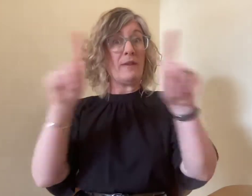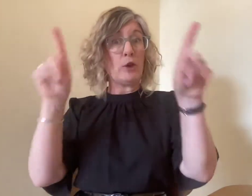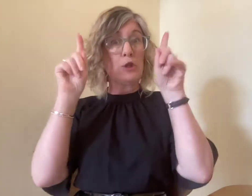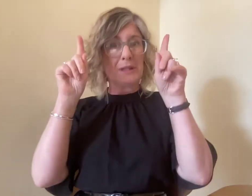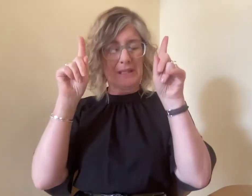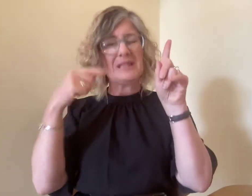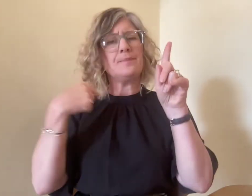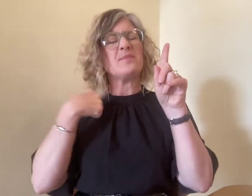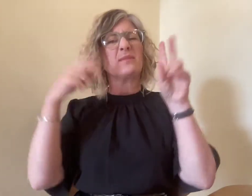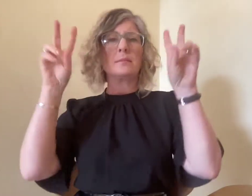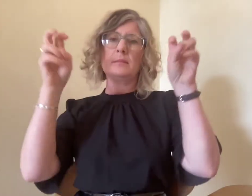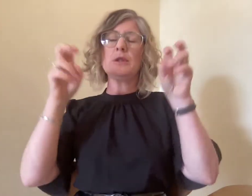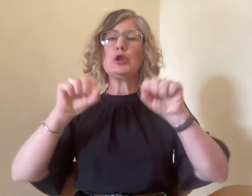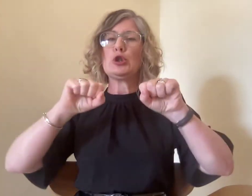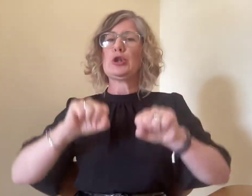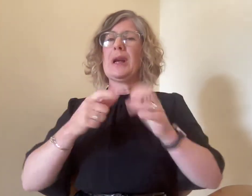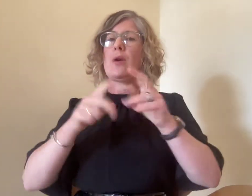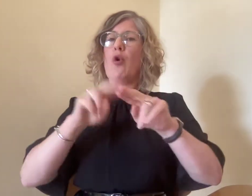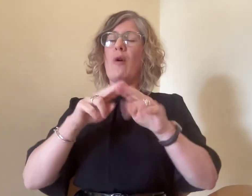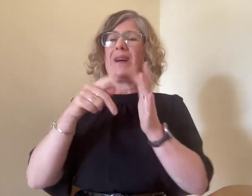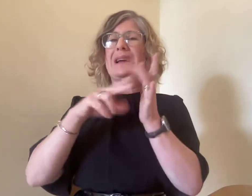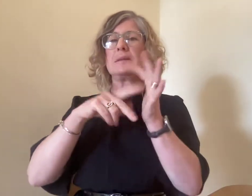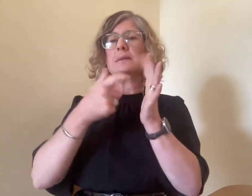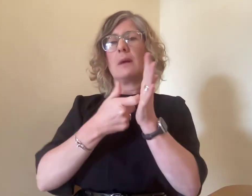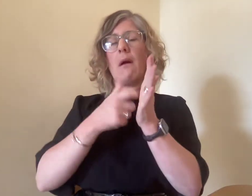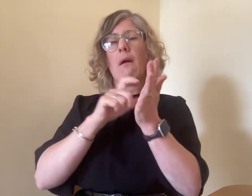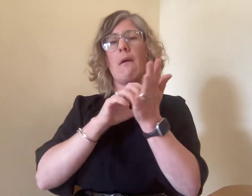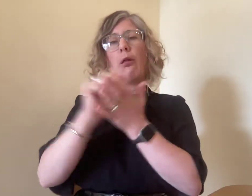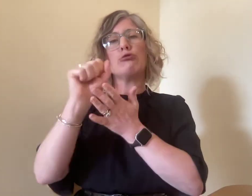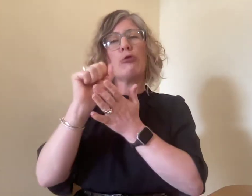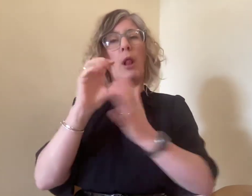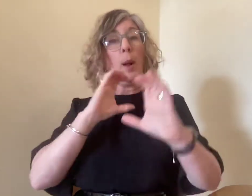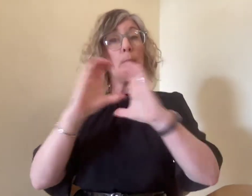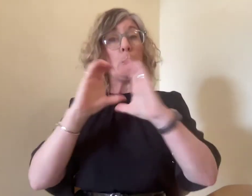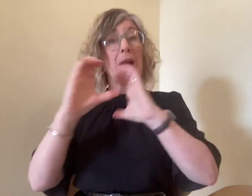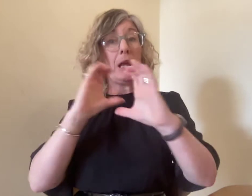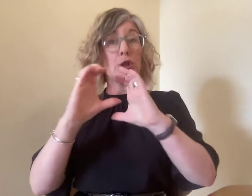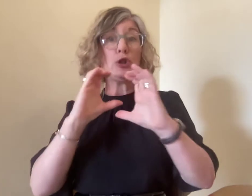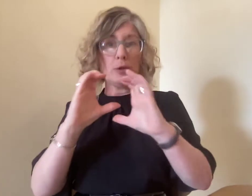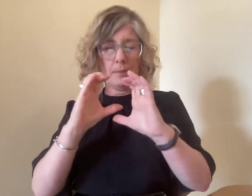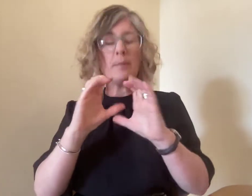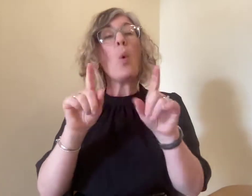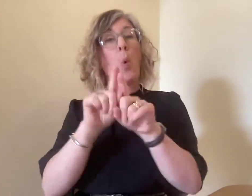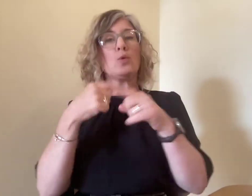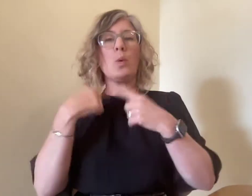I am the Chair of Intercultural Communication in the Centre for Translation & Interpreting Studies in